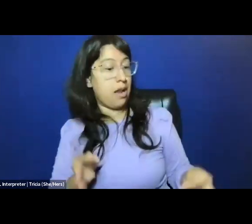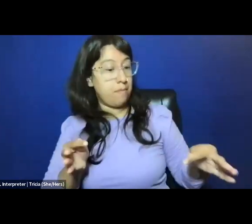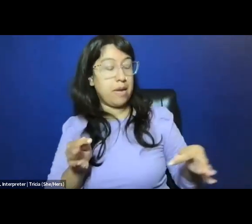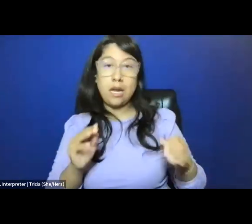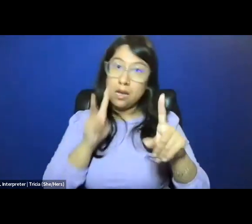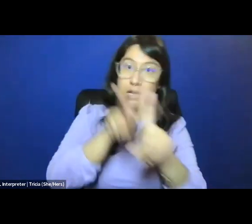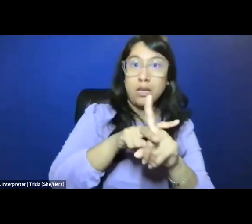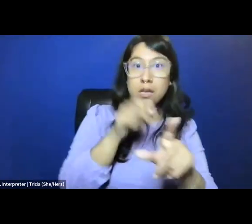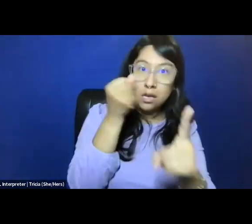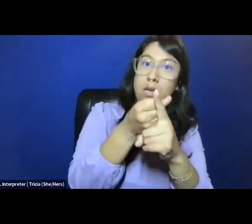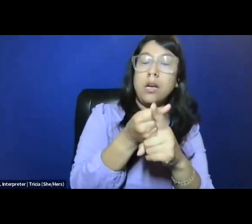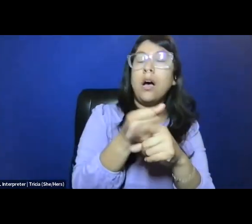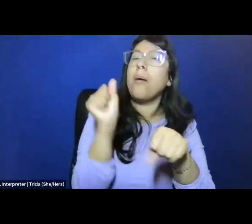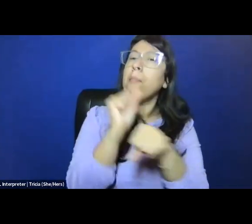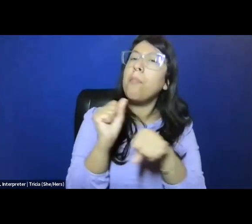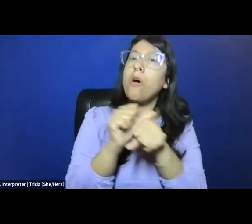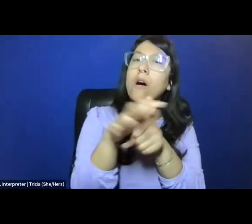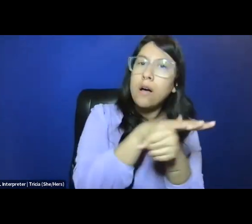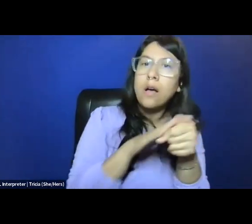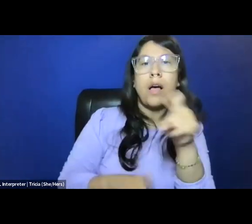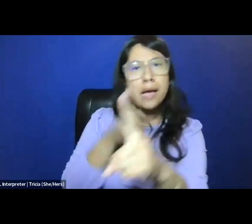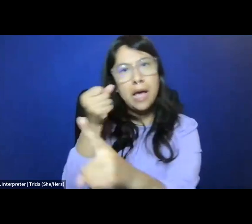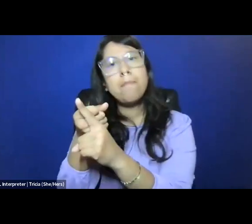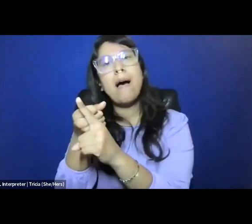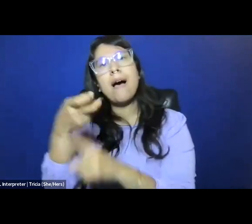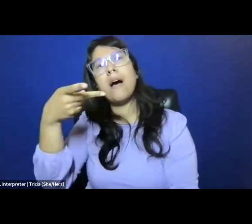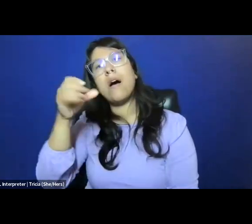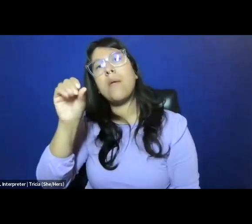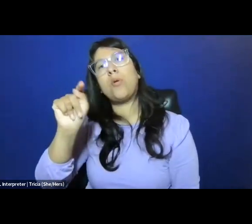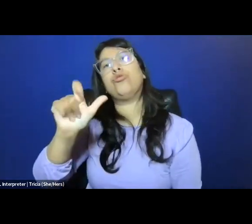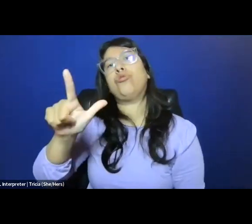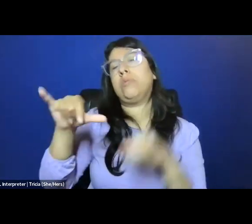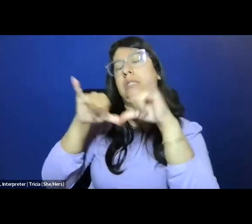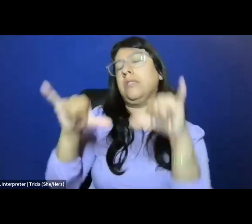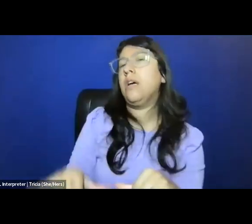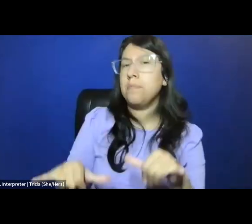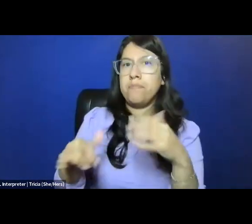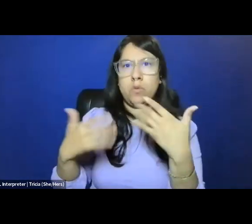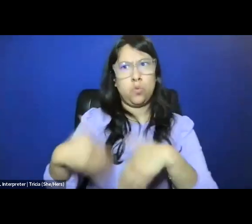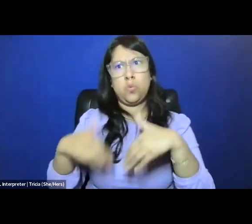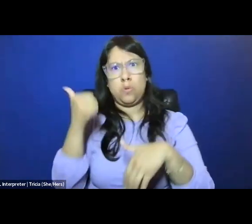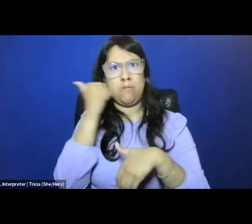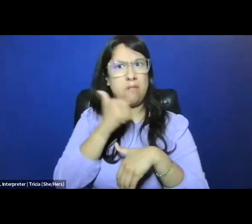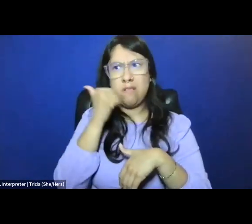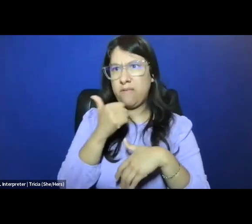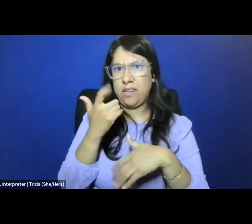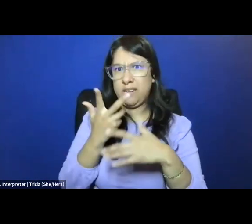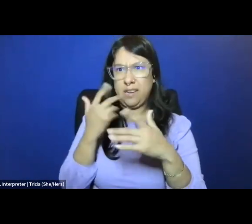into the postal system, into so many different aspects of everyday and public and private life.